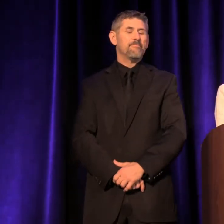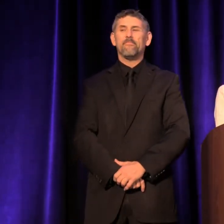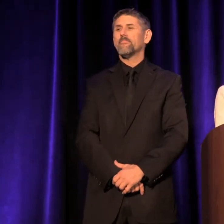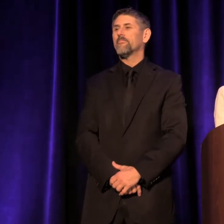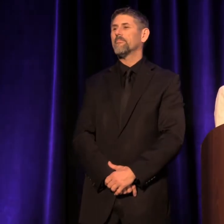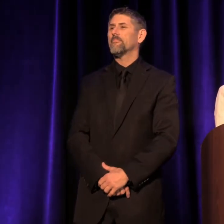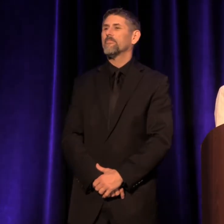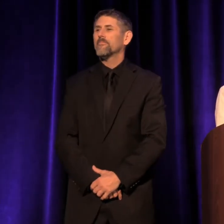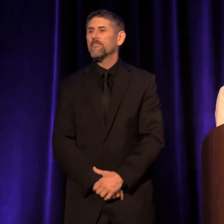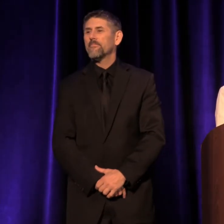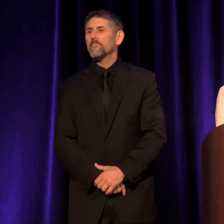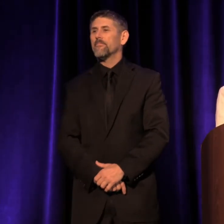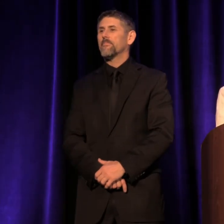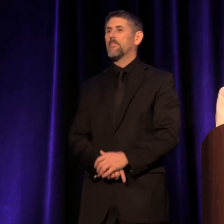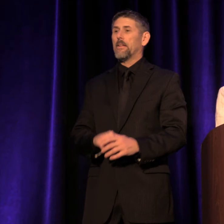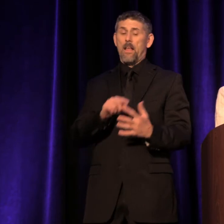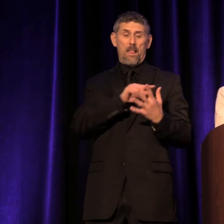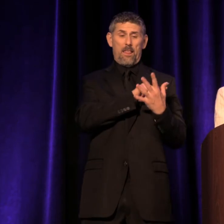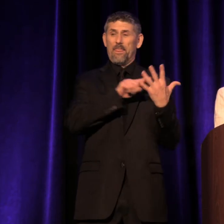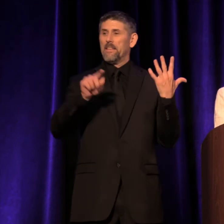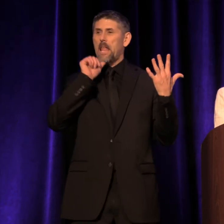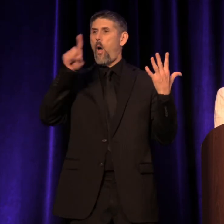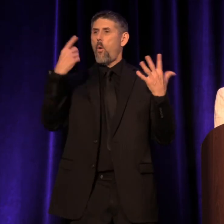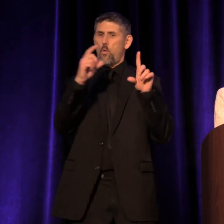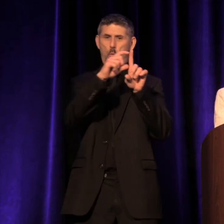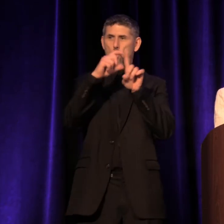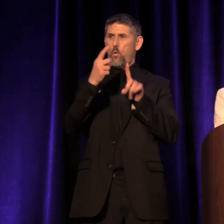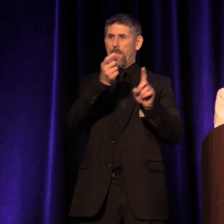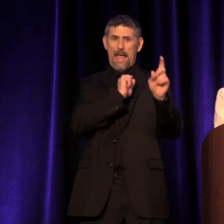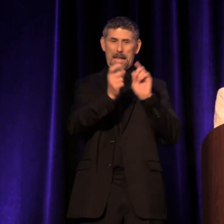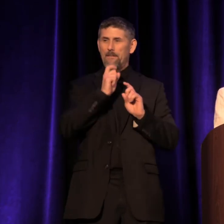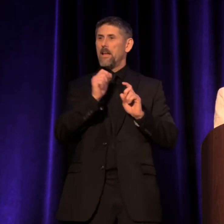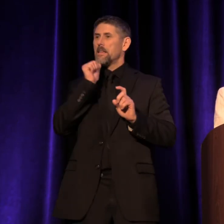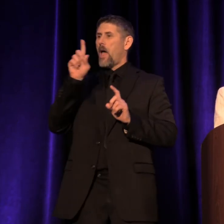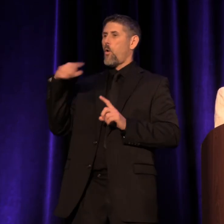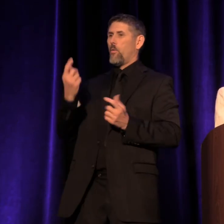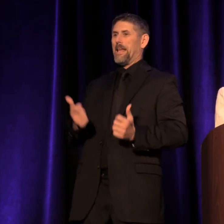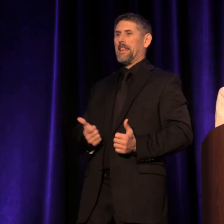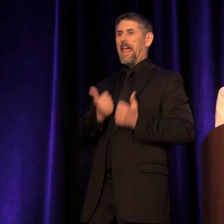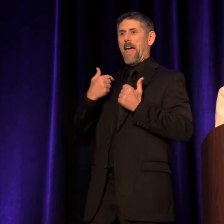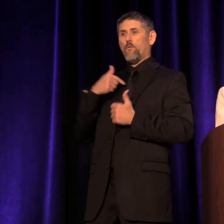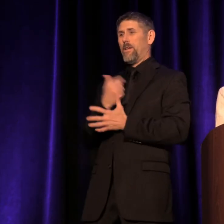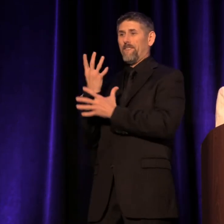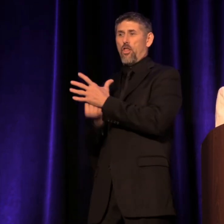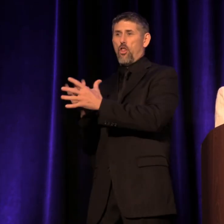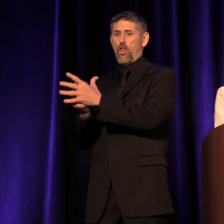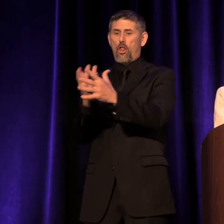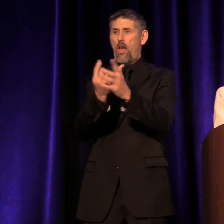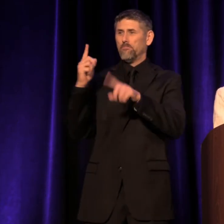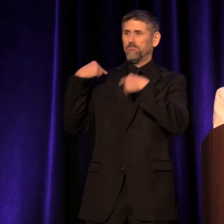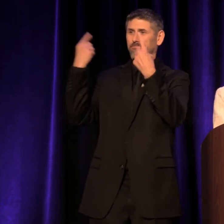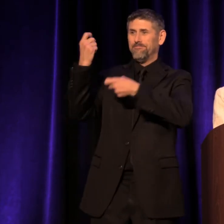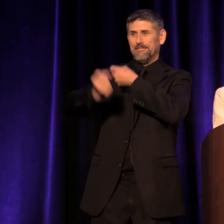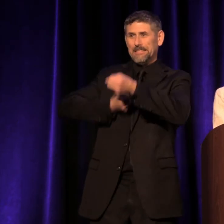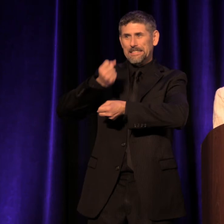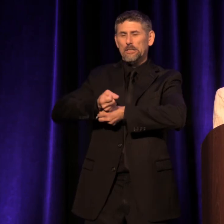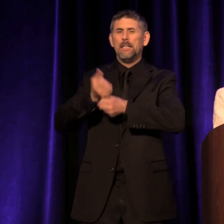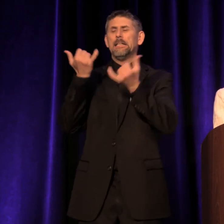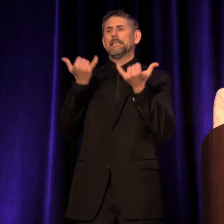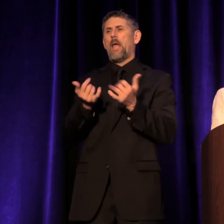These are not the only words they gave us and these are not the only lives we've lost in the past year. So let's please take a moment of silence